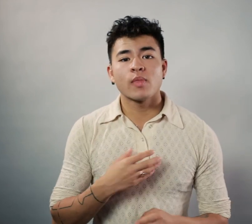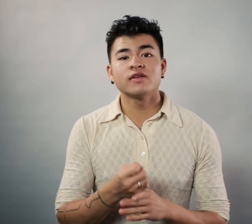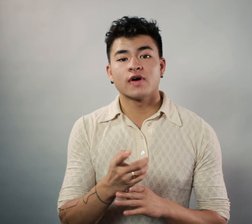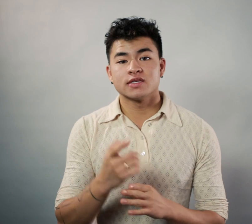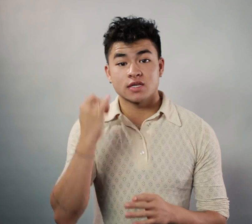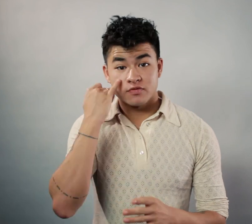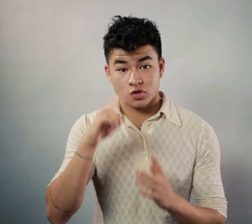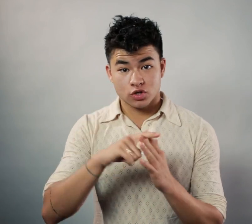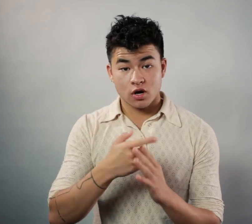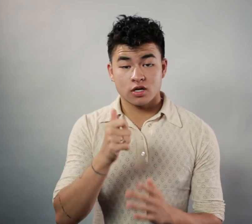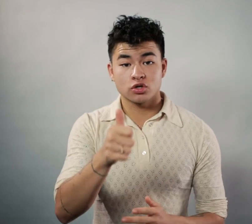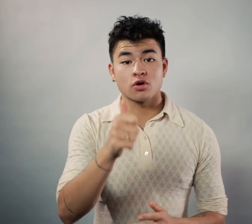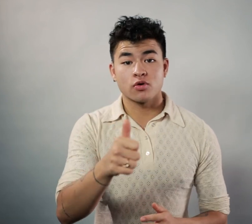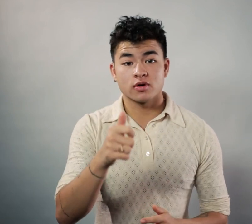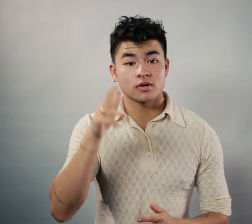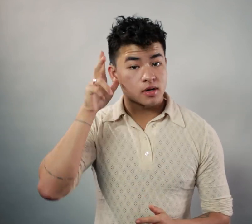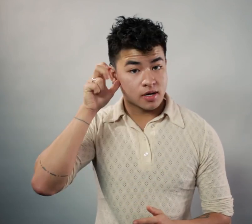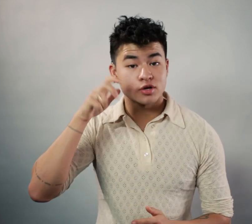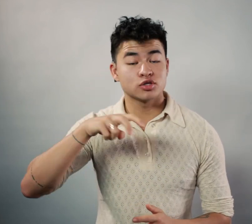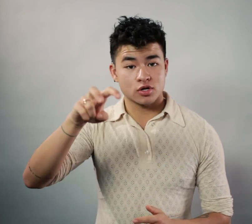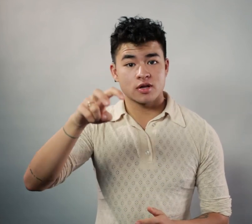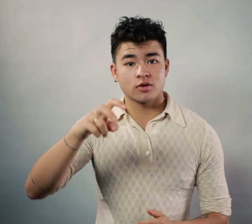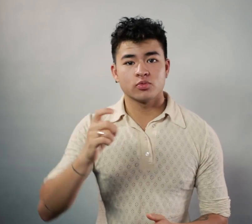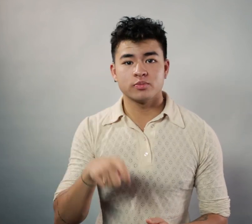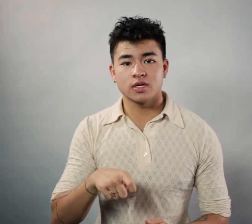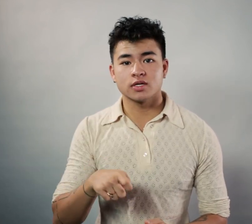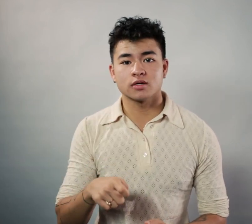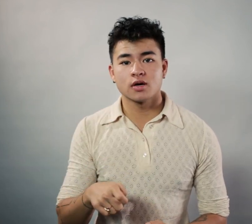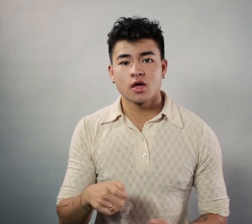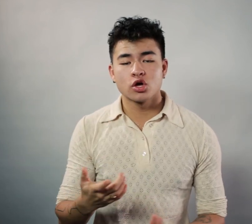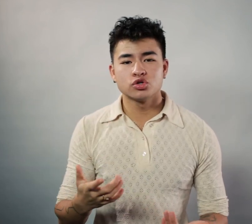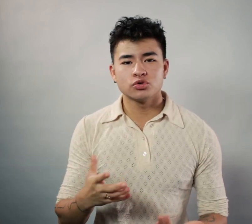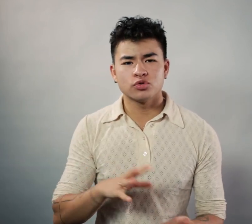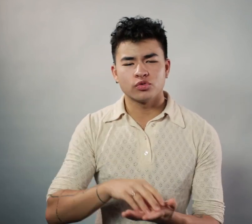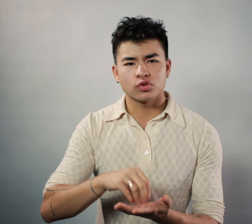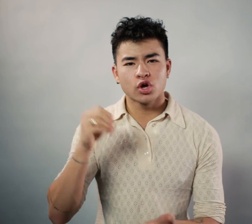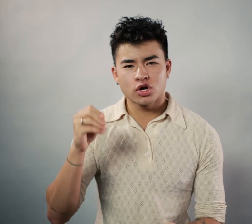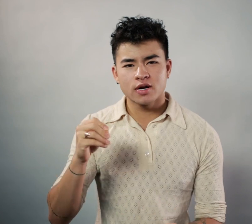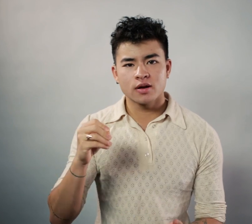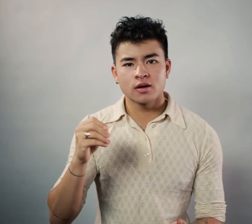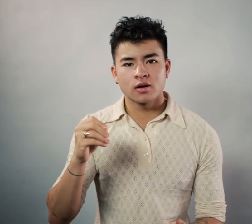My advice if you're starting your own hearing journey would be to learn